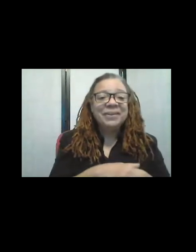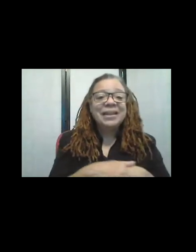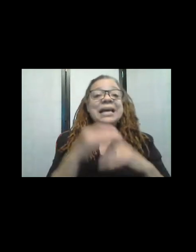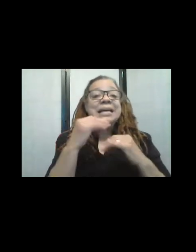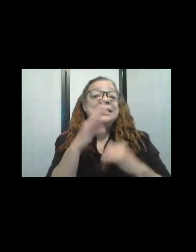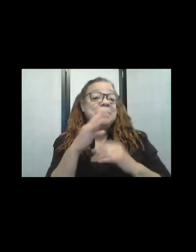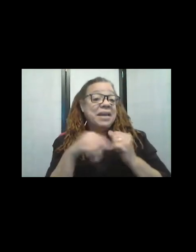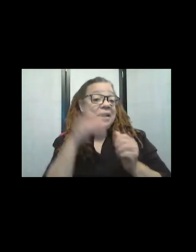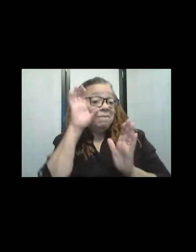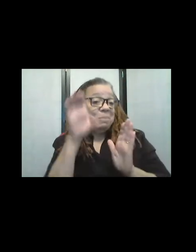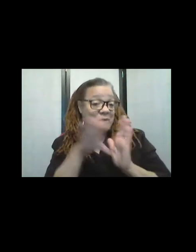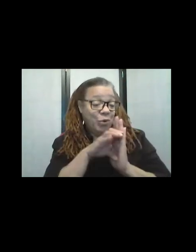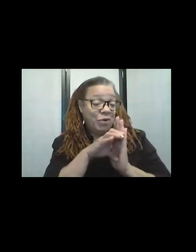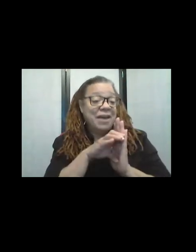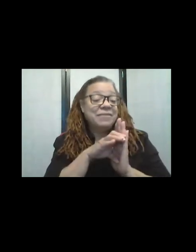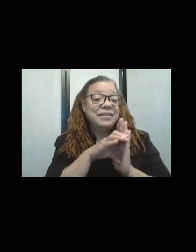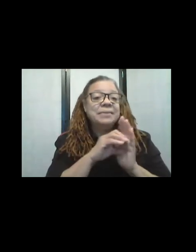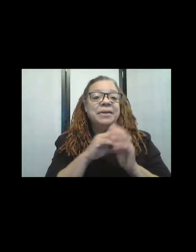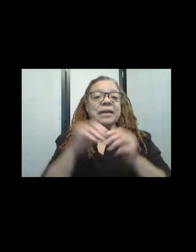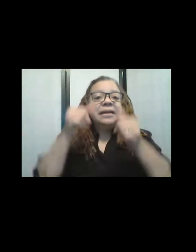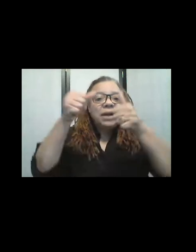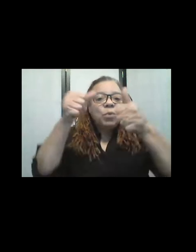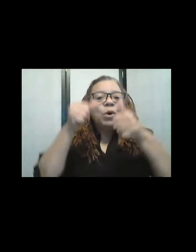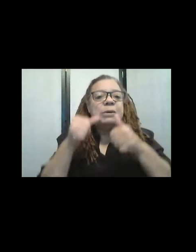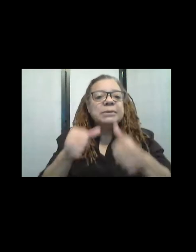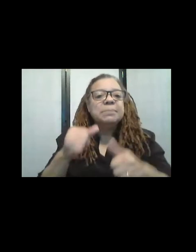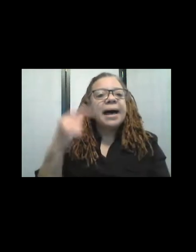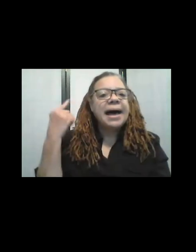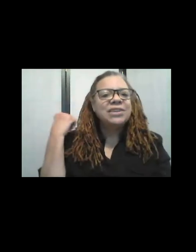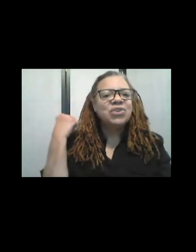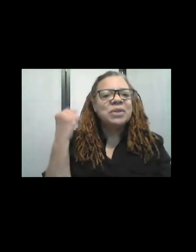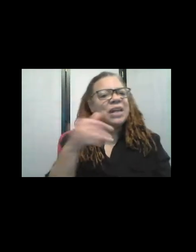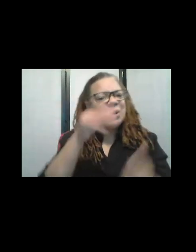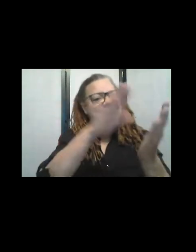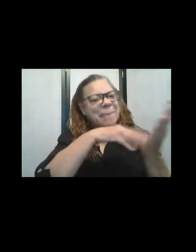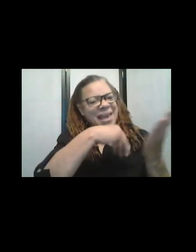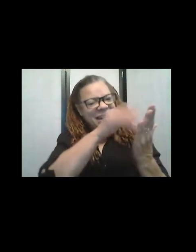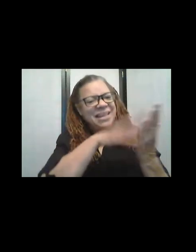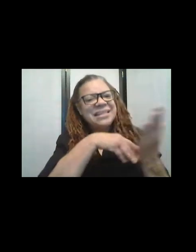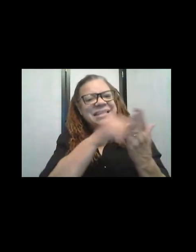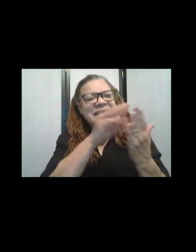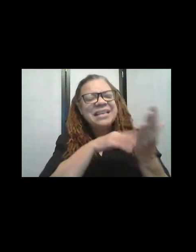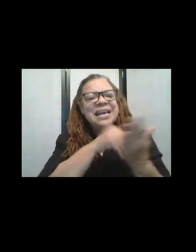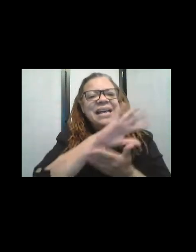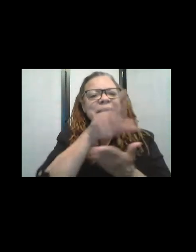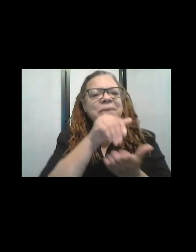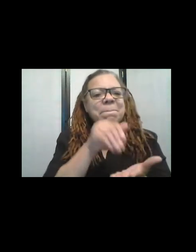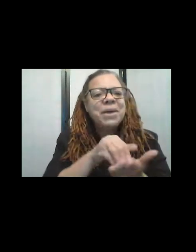uh, the quilts on the wall behind you, they almost look like paintings, except the one in the middle might be a photograph. So could you comment